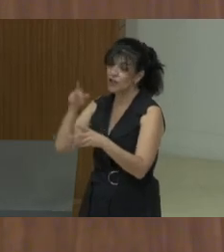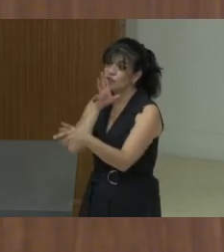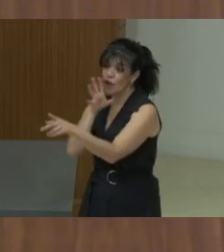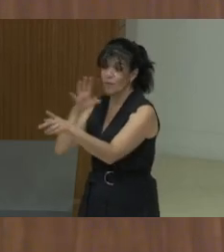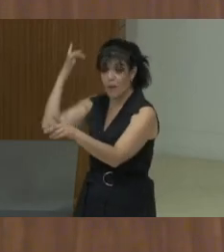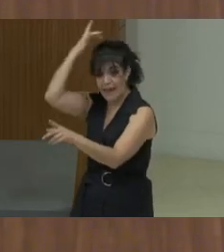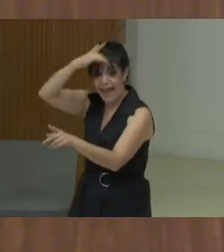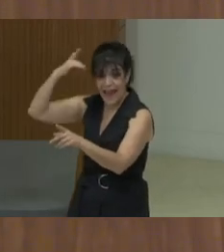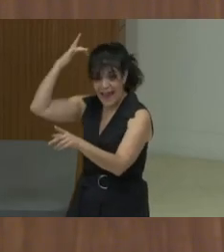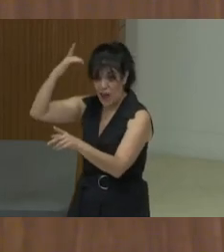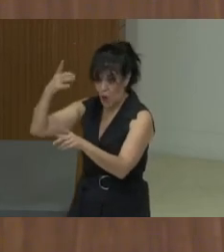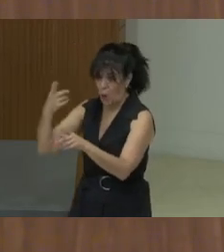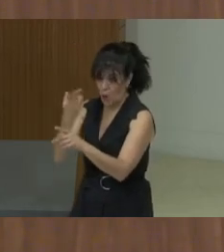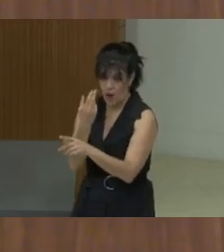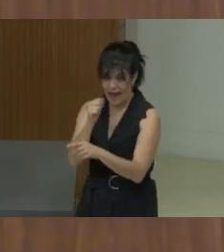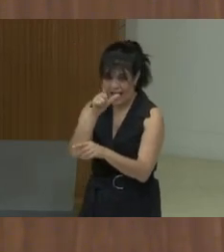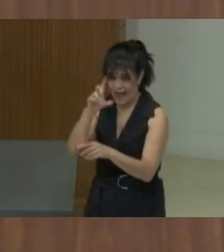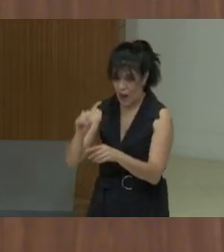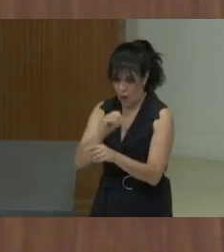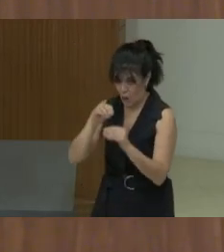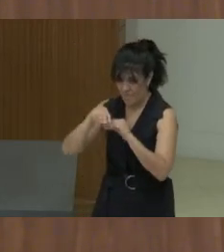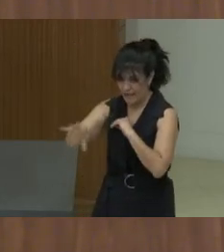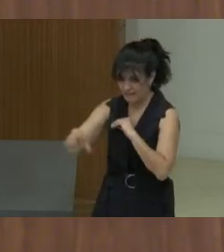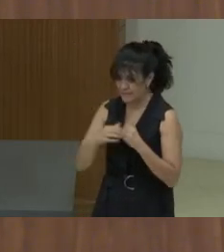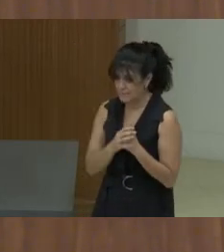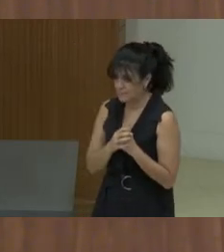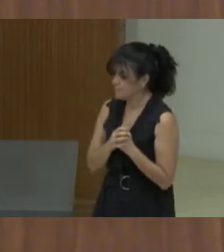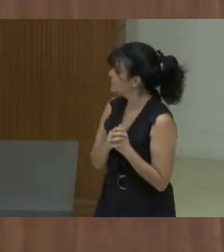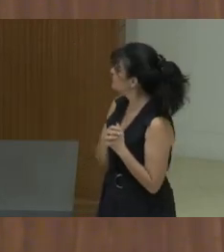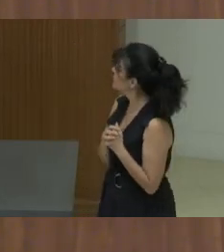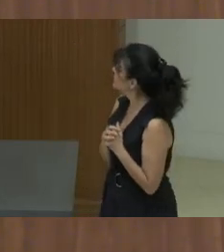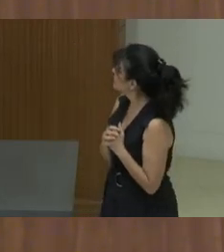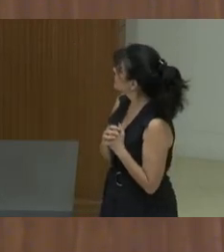on how we can potentially think about how we look at disability ethics in a different way for a safer church.